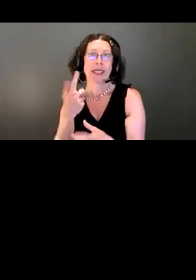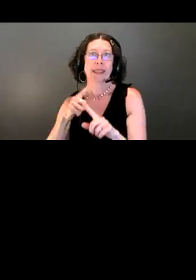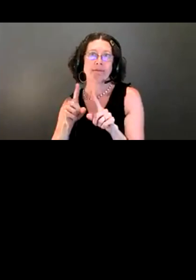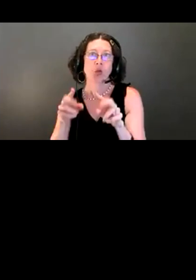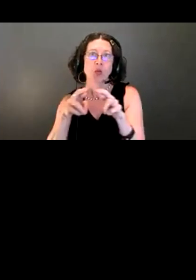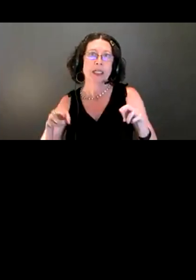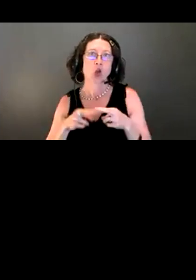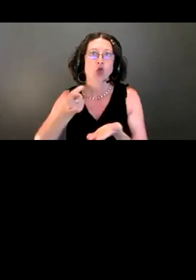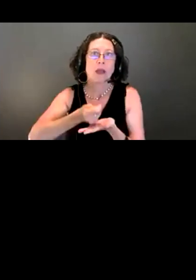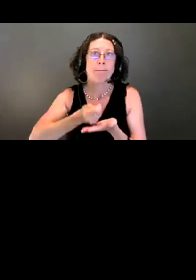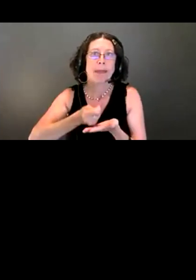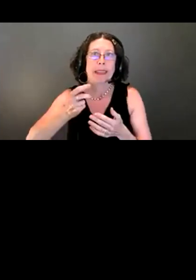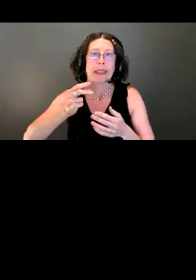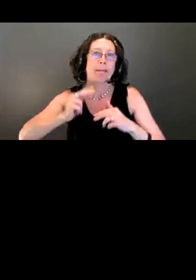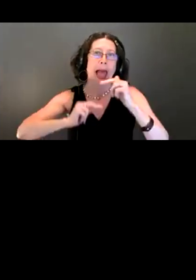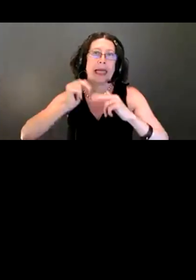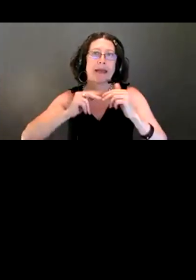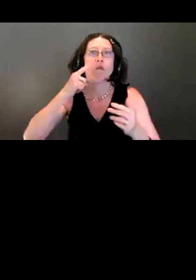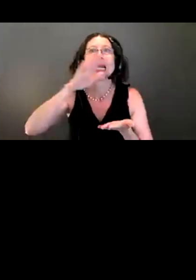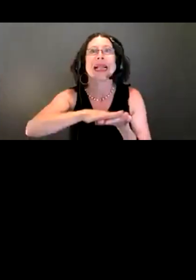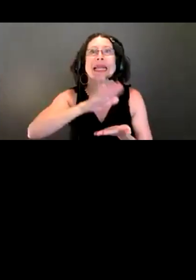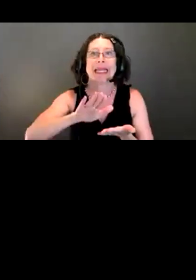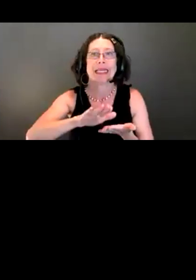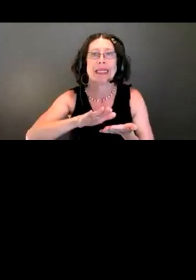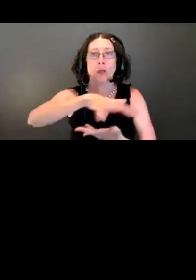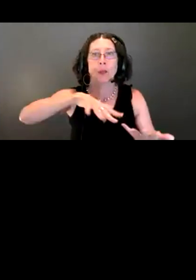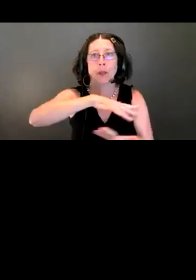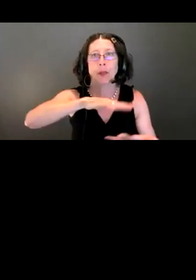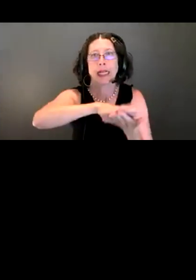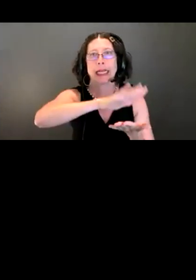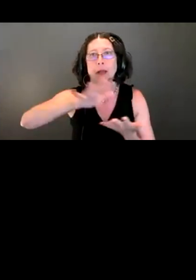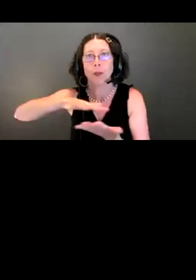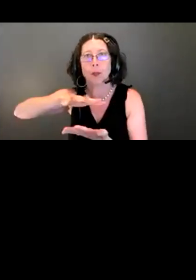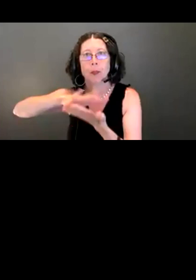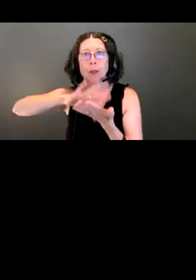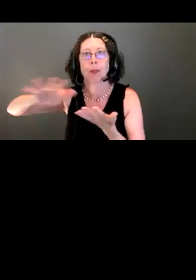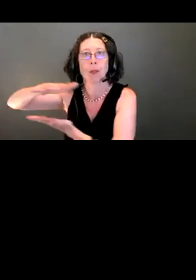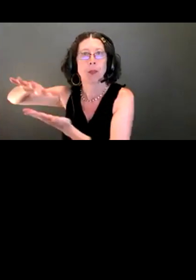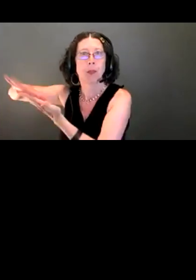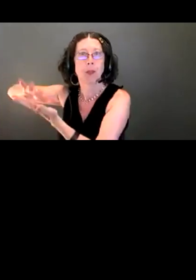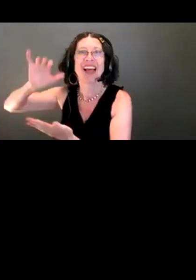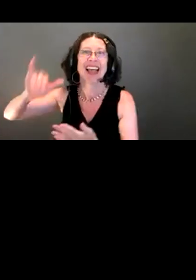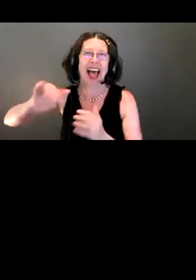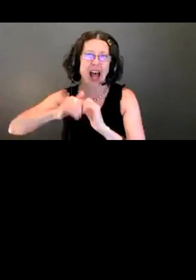So that's how the sewer system works. Because King County is serving all these sewer districts and